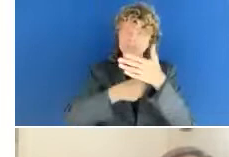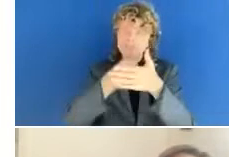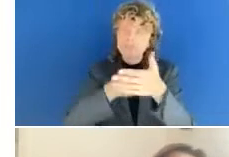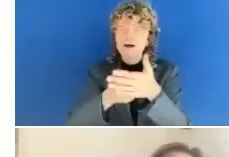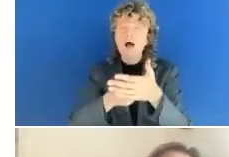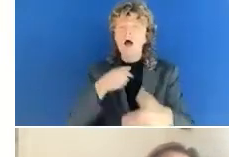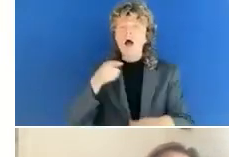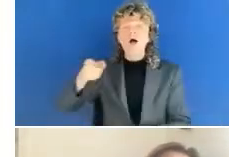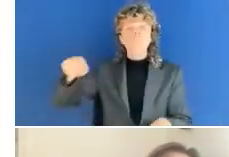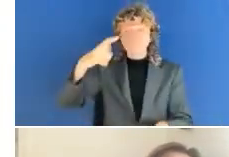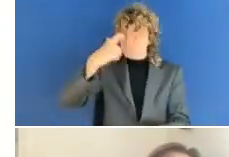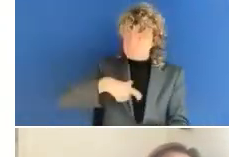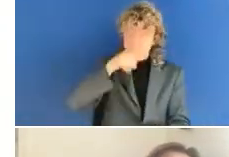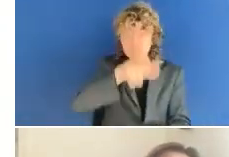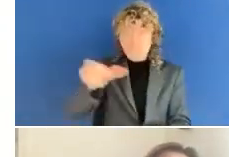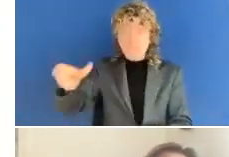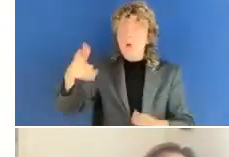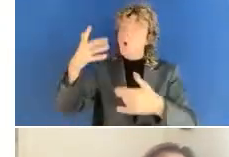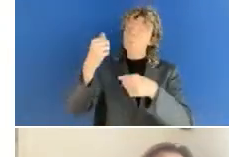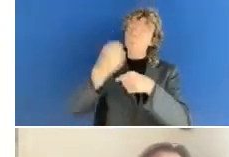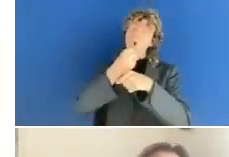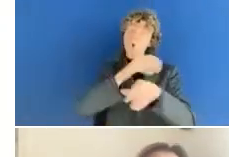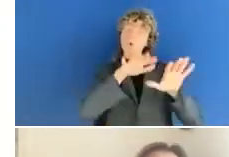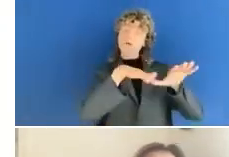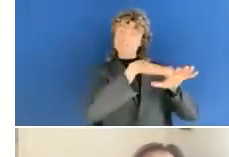lives. So their thoughts inevitably, the directive